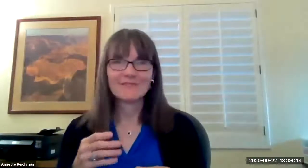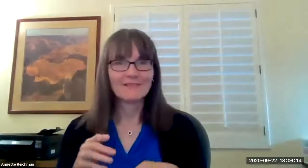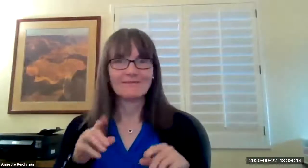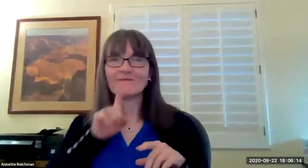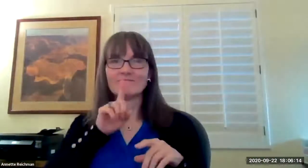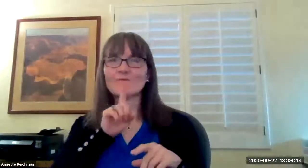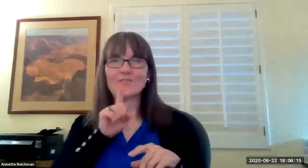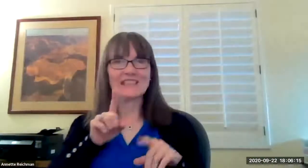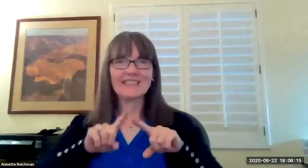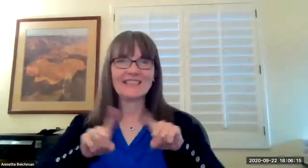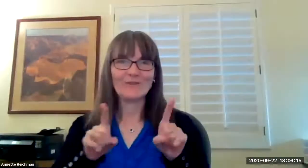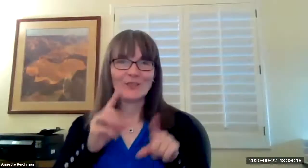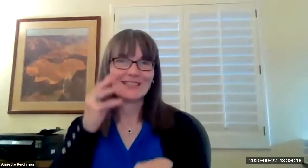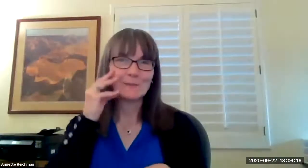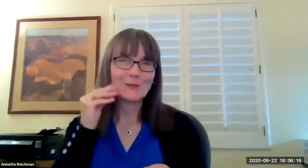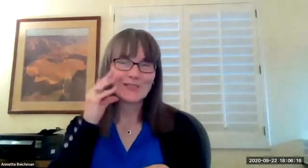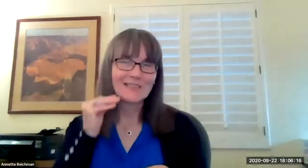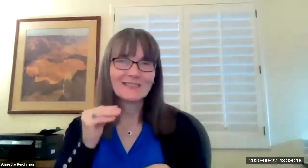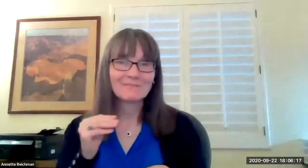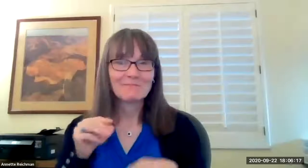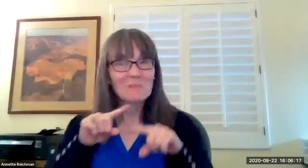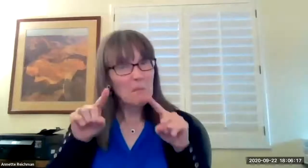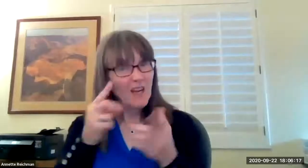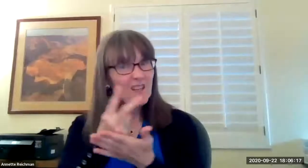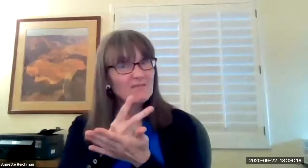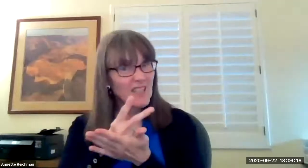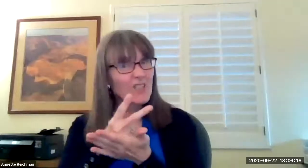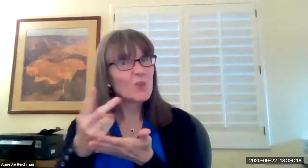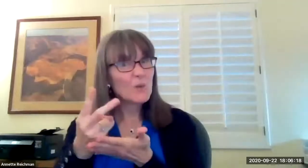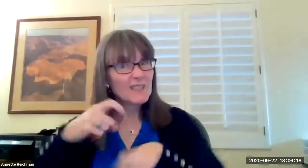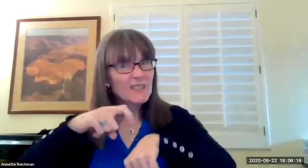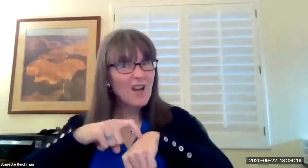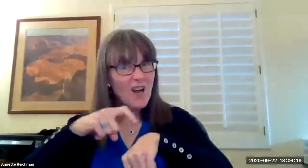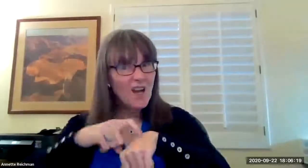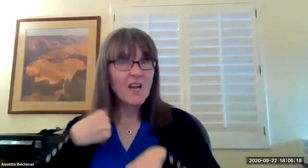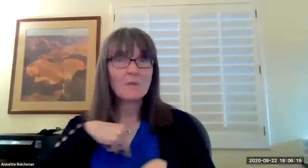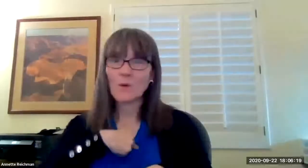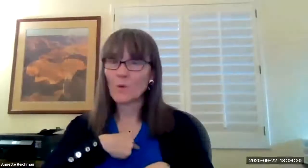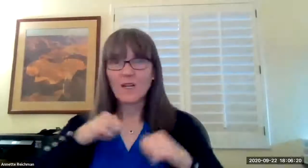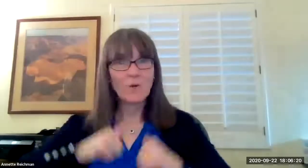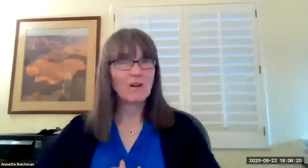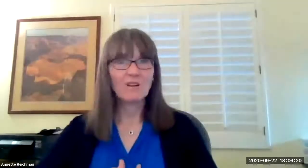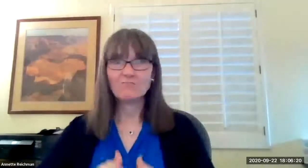amongst us all this was a different experience for us